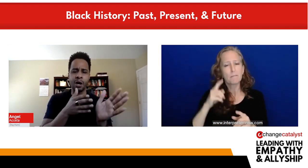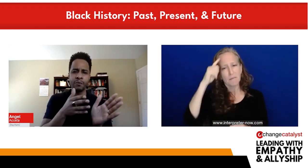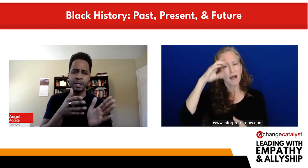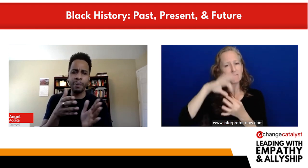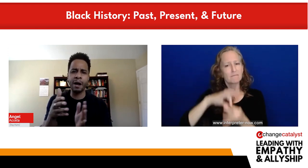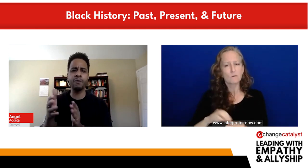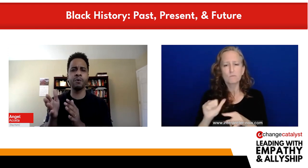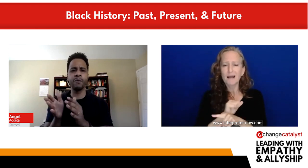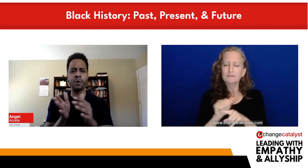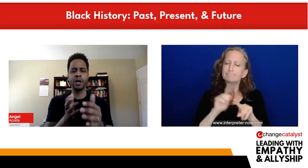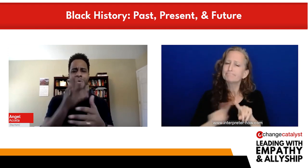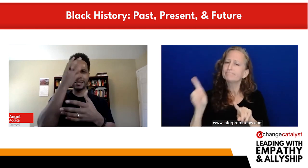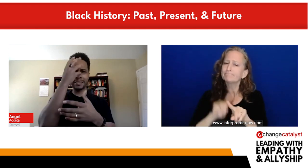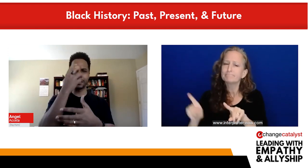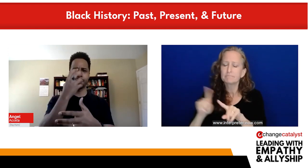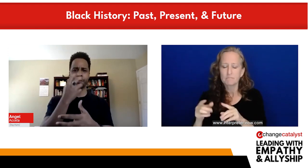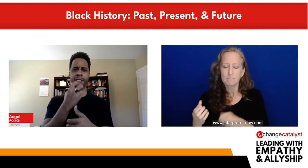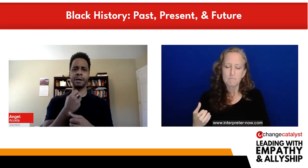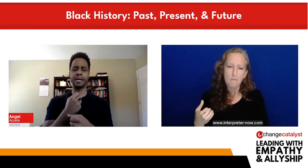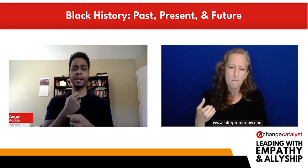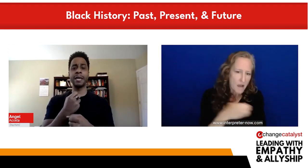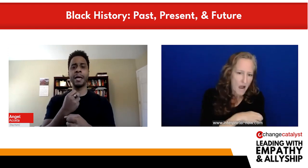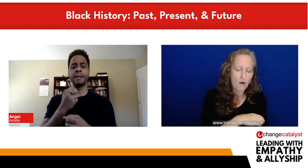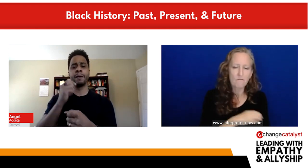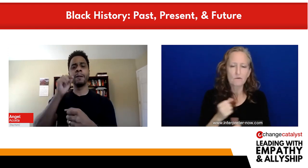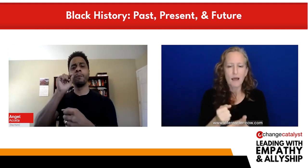are really powerful for centering the body.